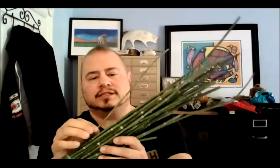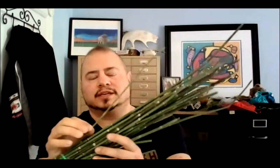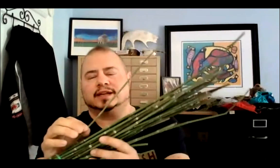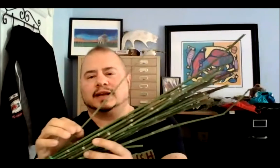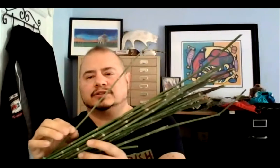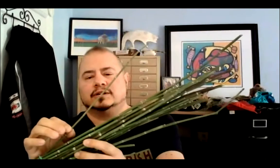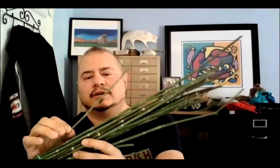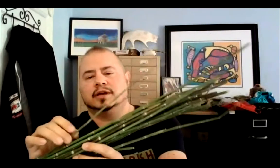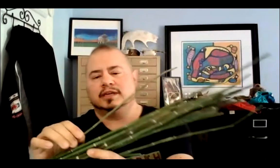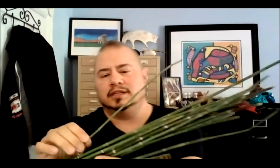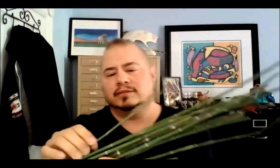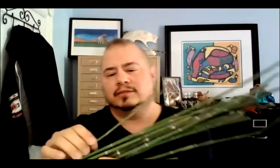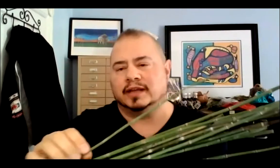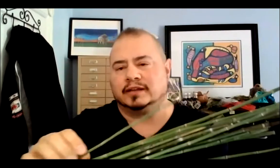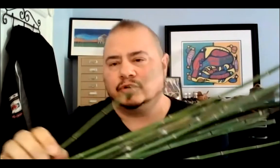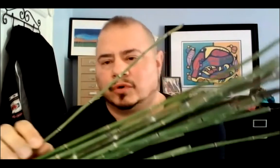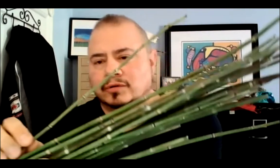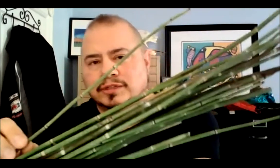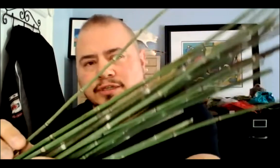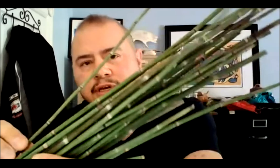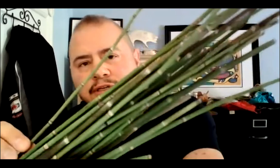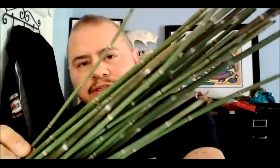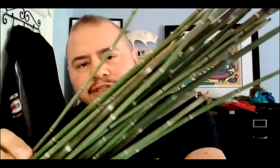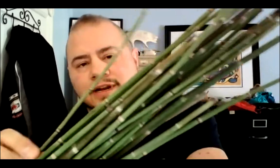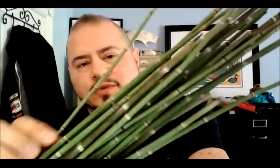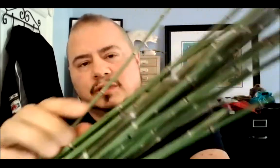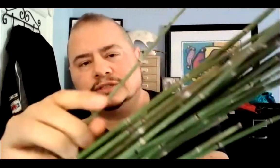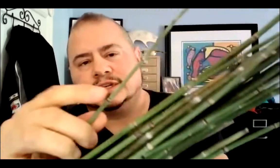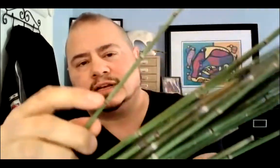it's a connector healing plant of your bones. You can see it up close, it